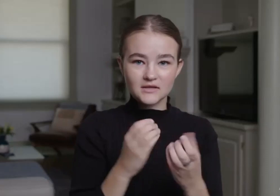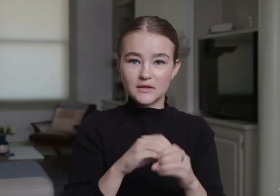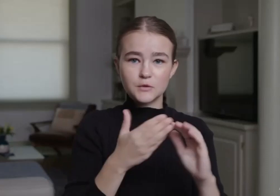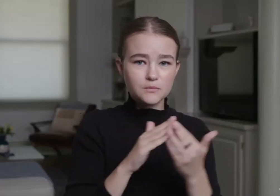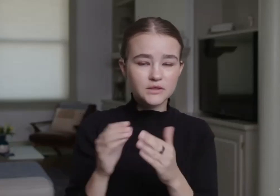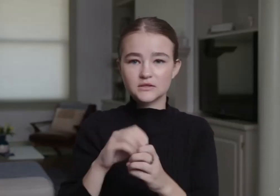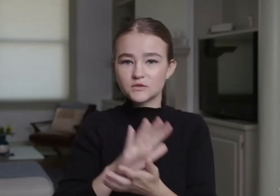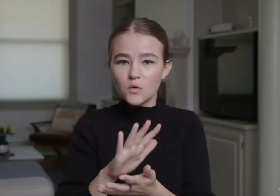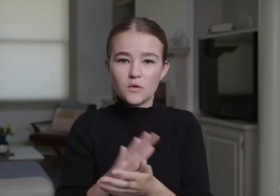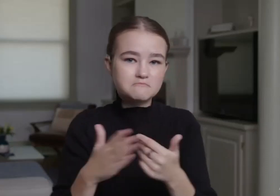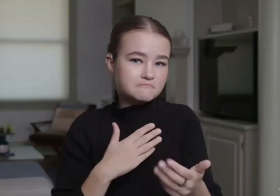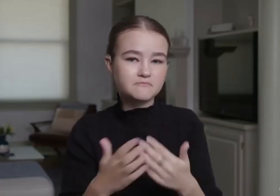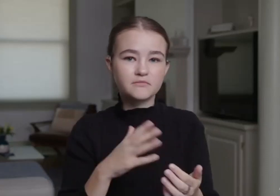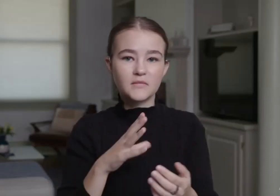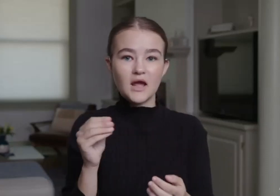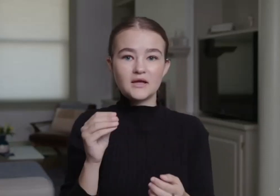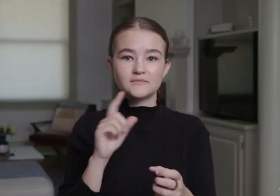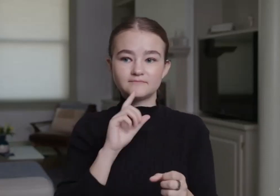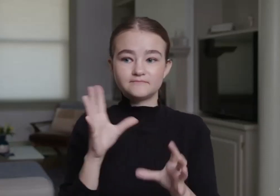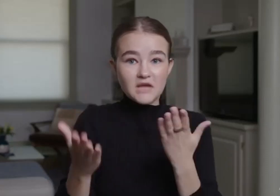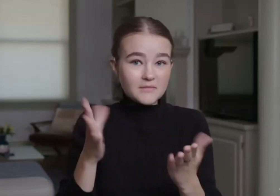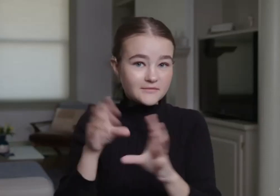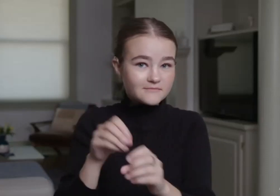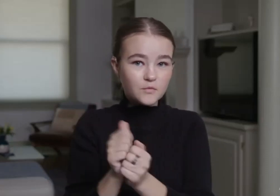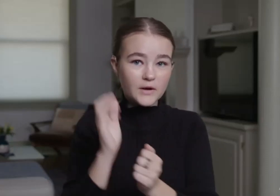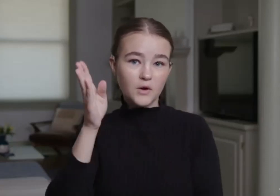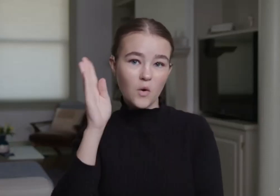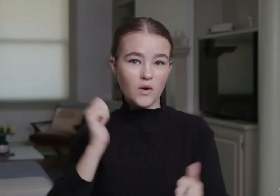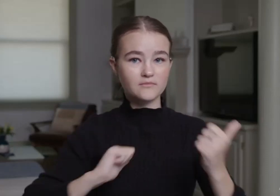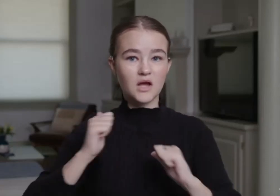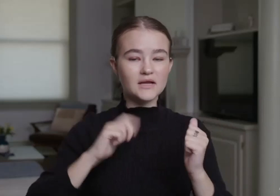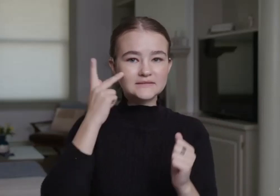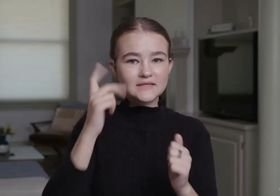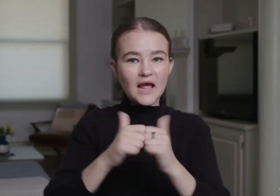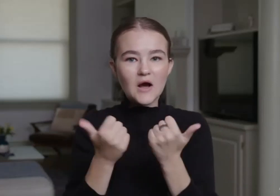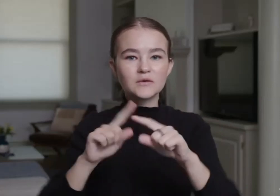whether it be in school or in the community. Maybe you could try Broadway and see how different